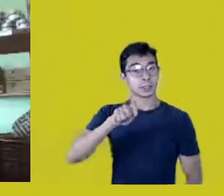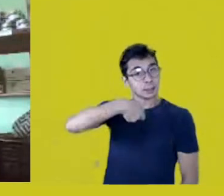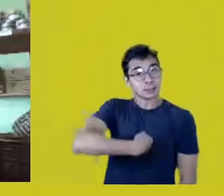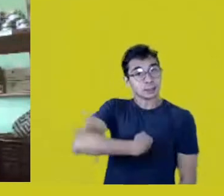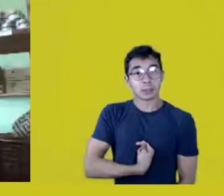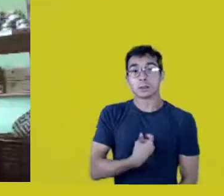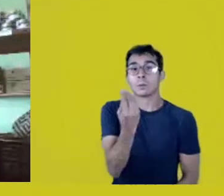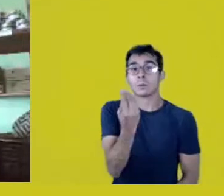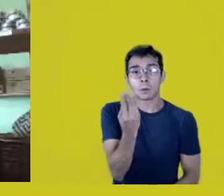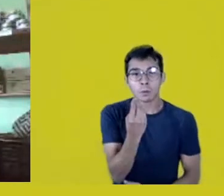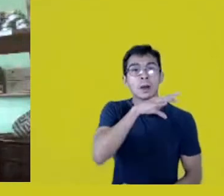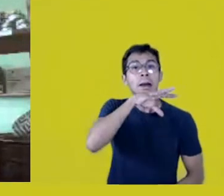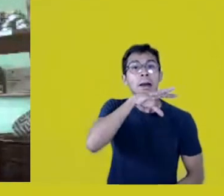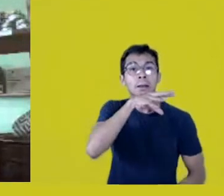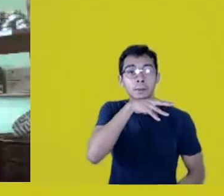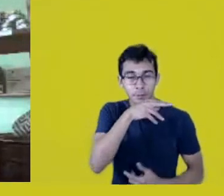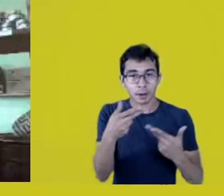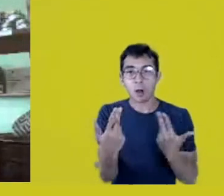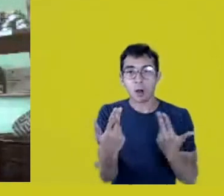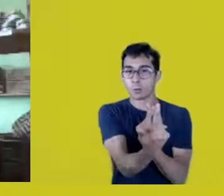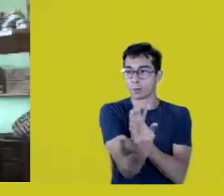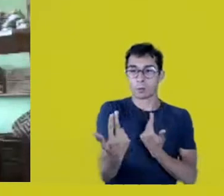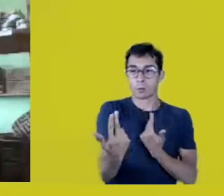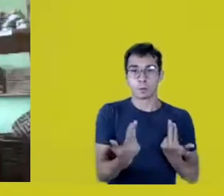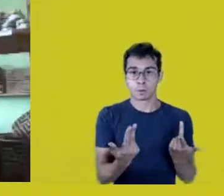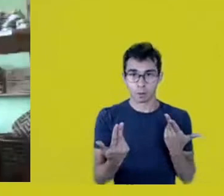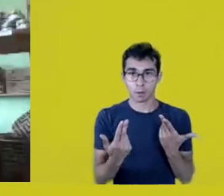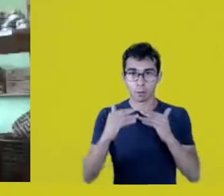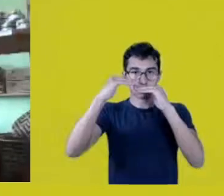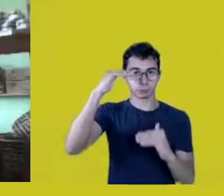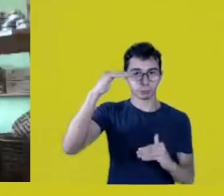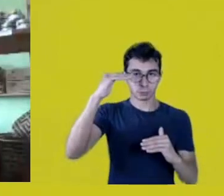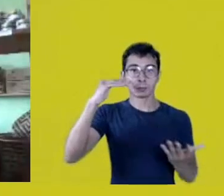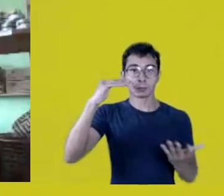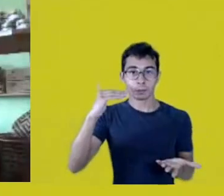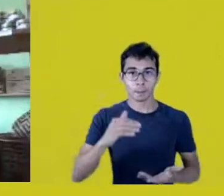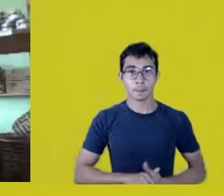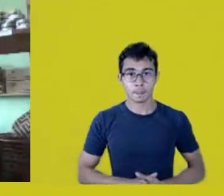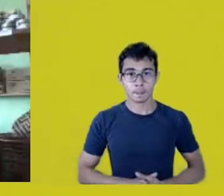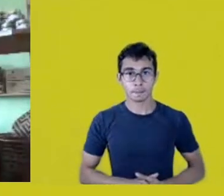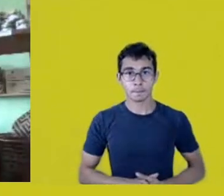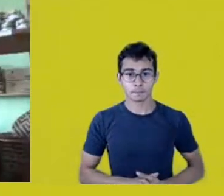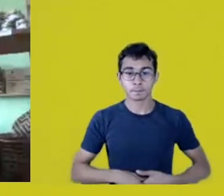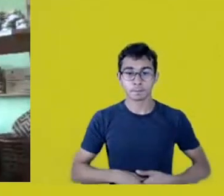animals. It took a papal bull, a document from the Church